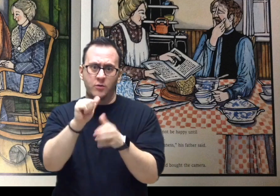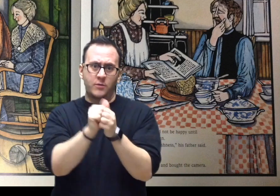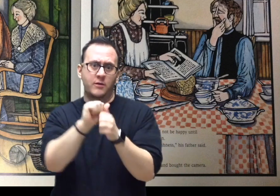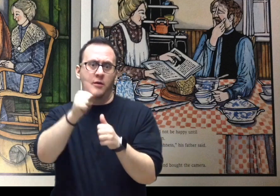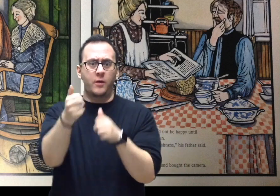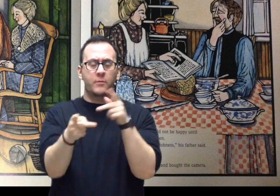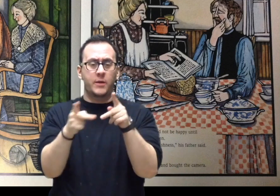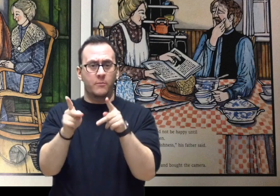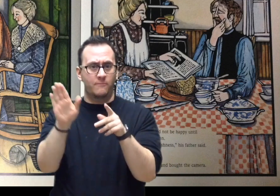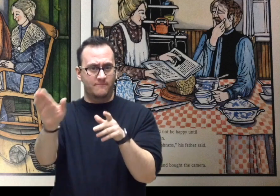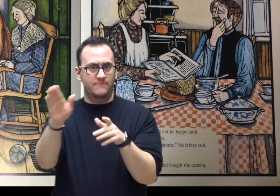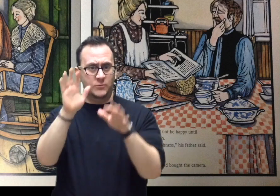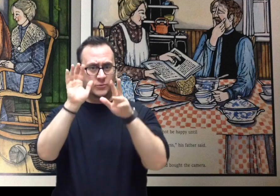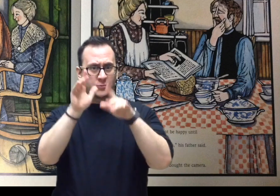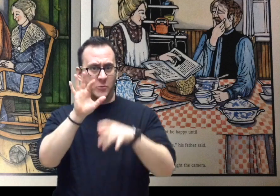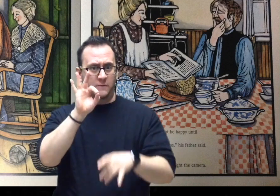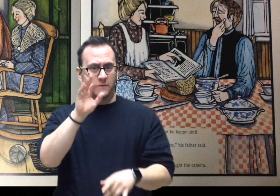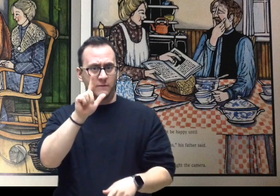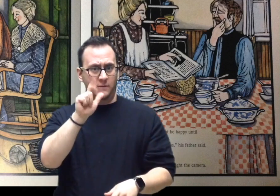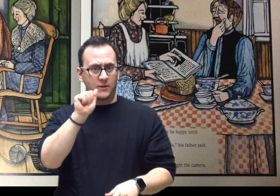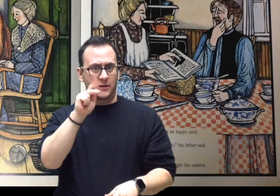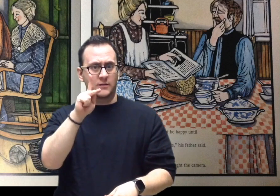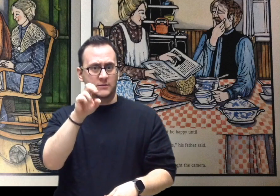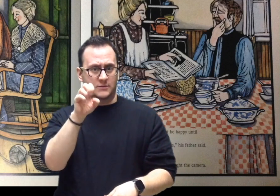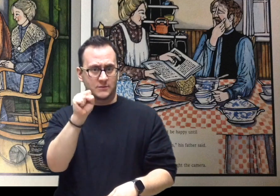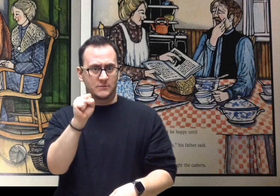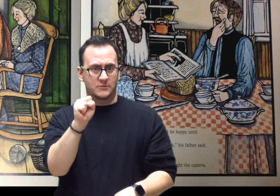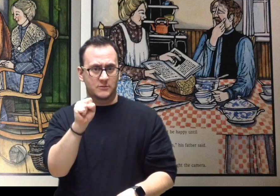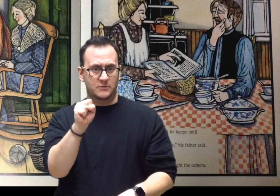When Willie was seventeen his parents spent their savings and bought the camera.